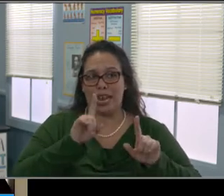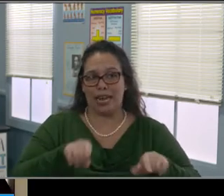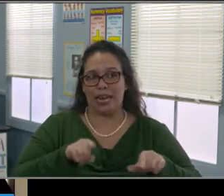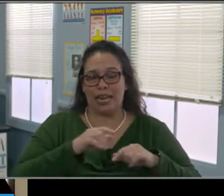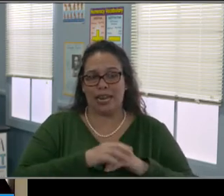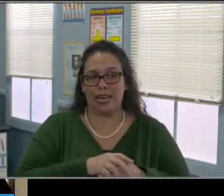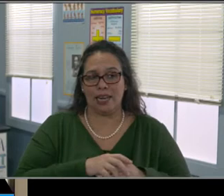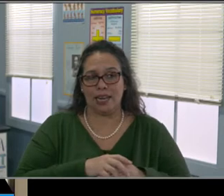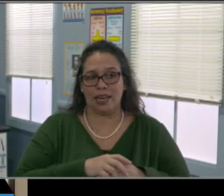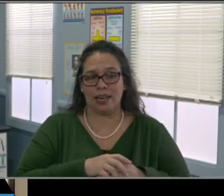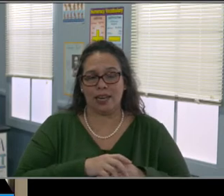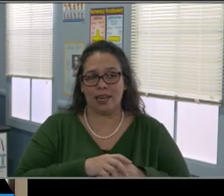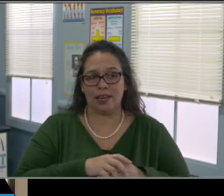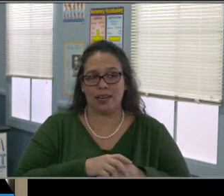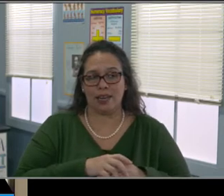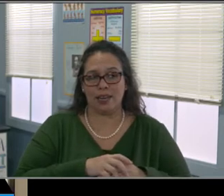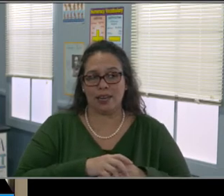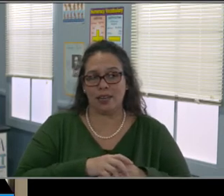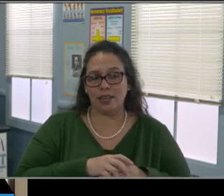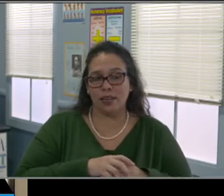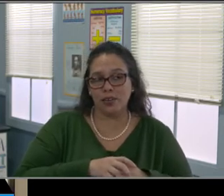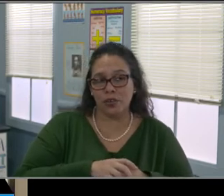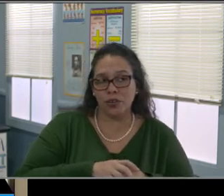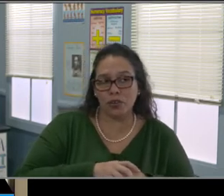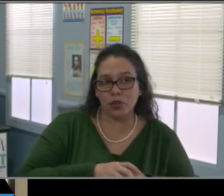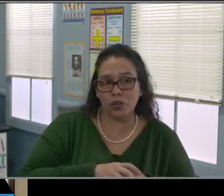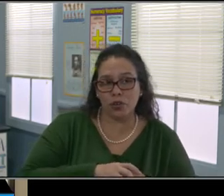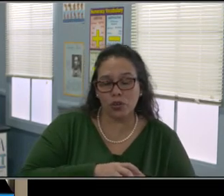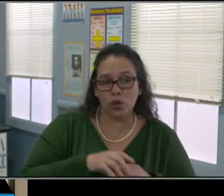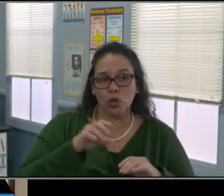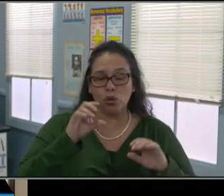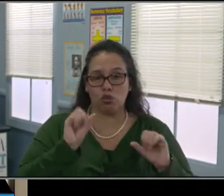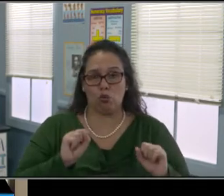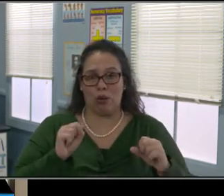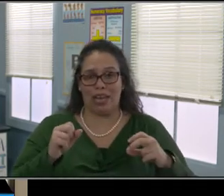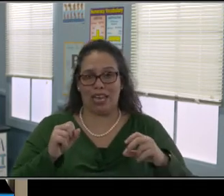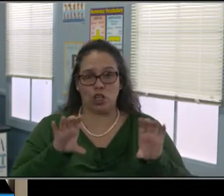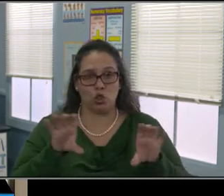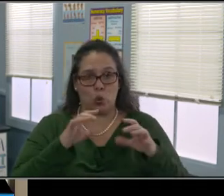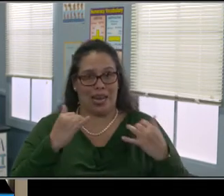So today we're gonna talk about and you're gonna learn about what is a distance learning plan.